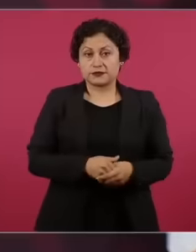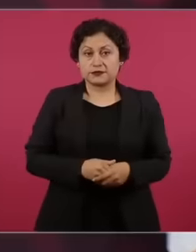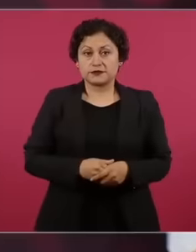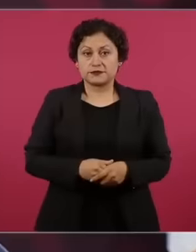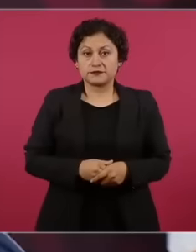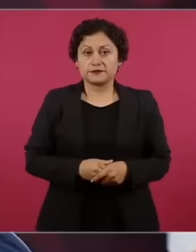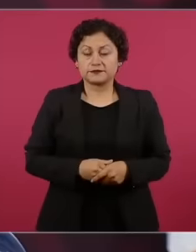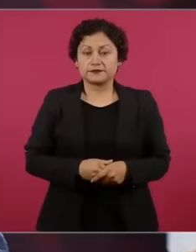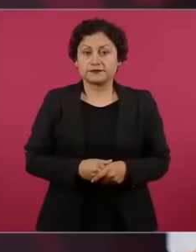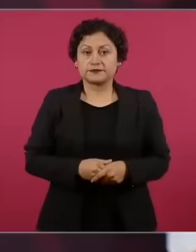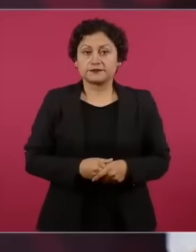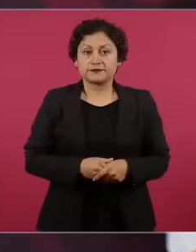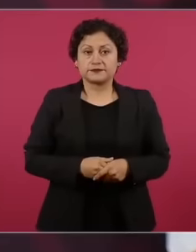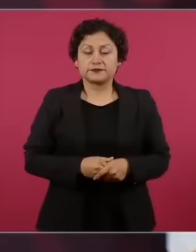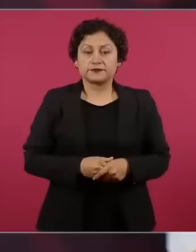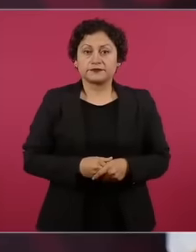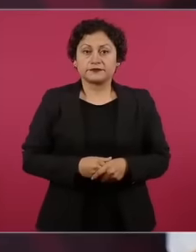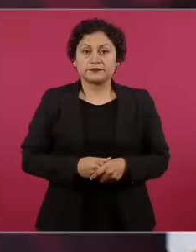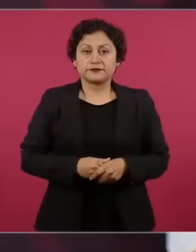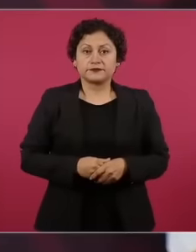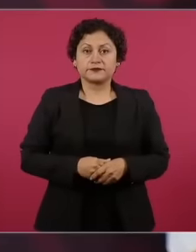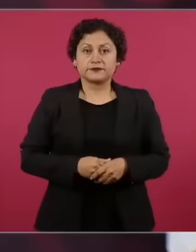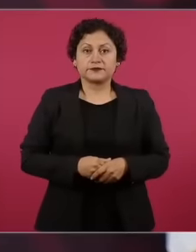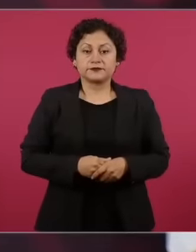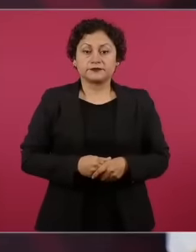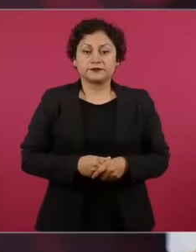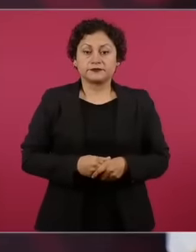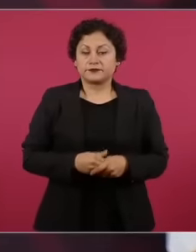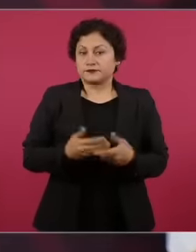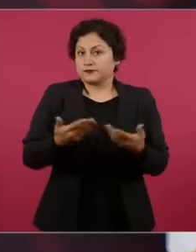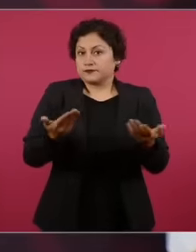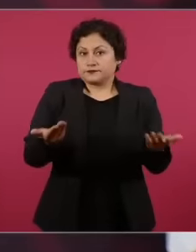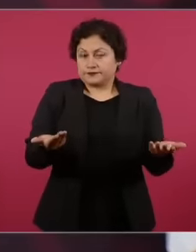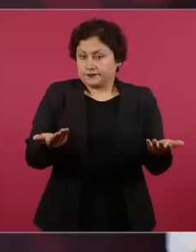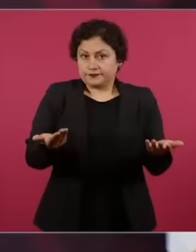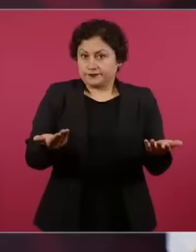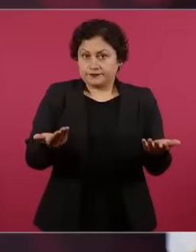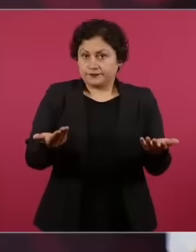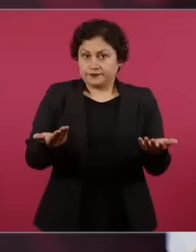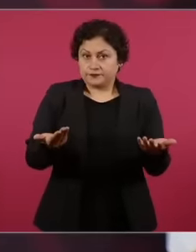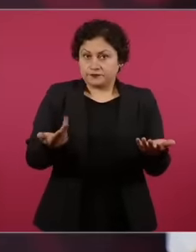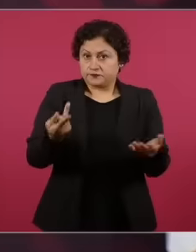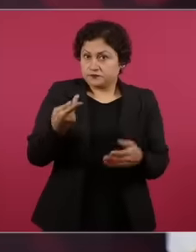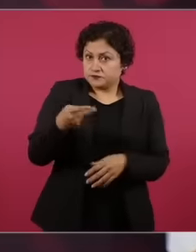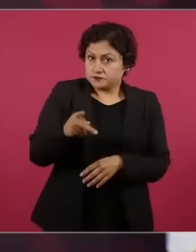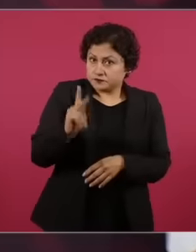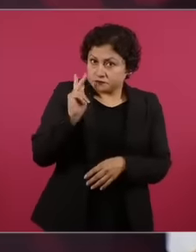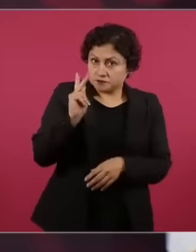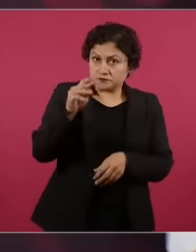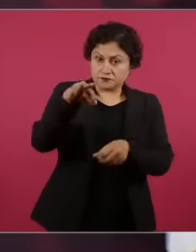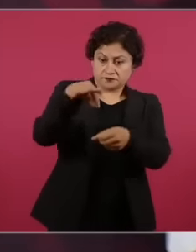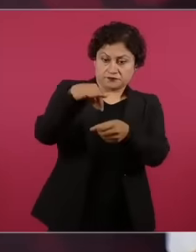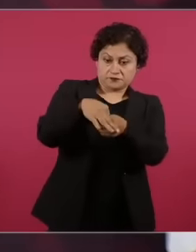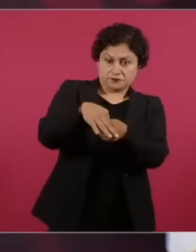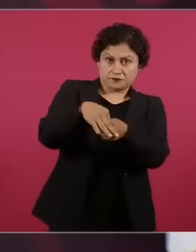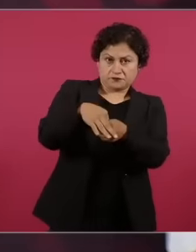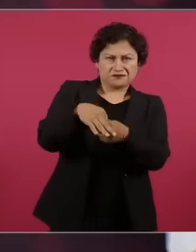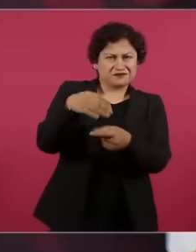Yes, that's how the people decided, but